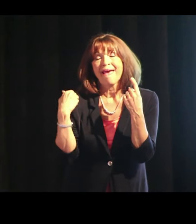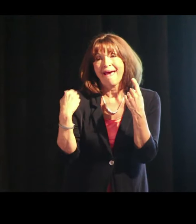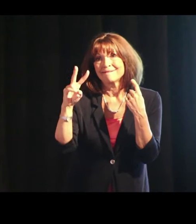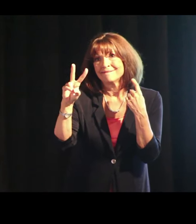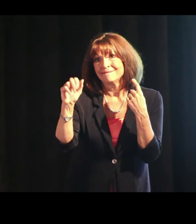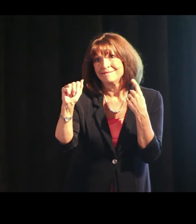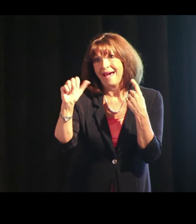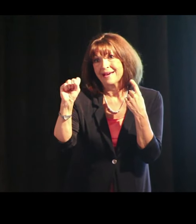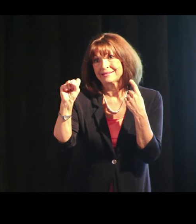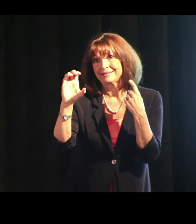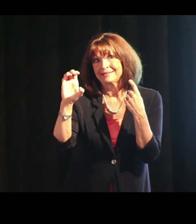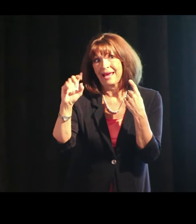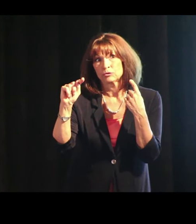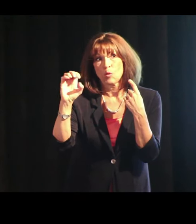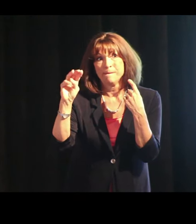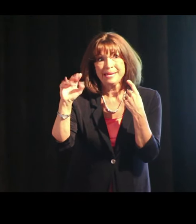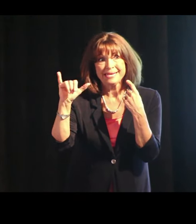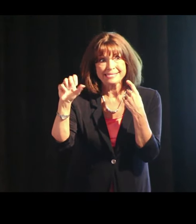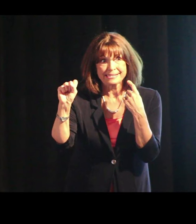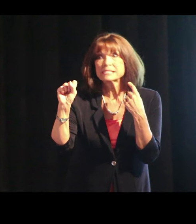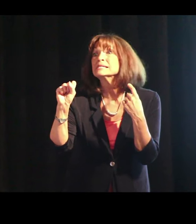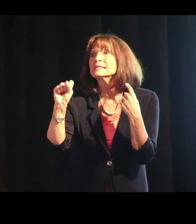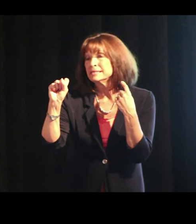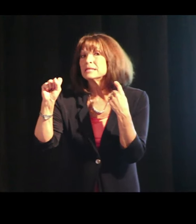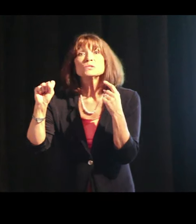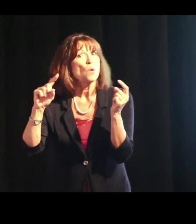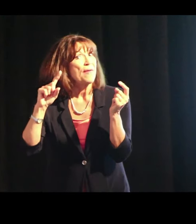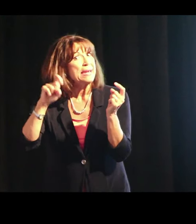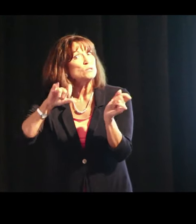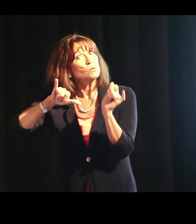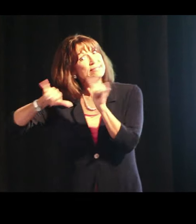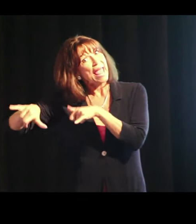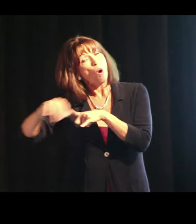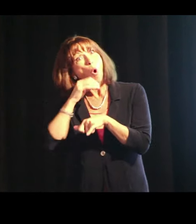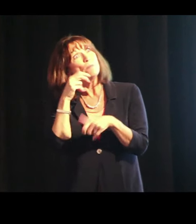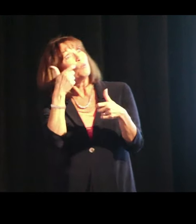It's March. They have vasectomies, so they need to stay home.